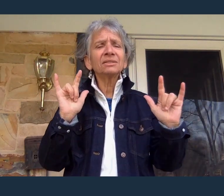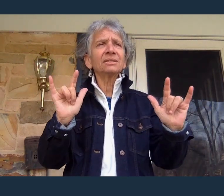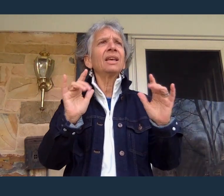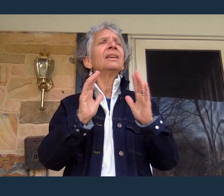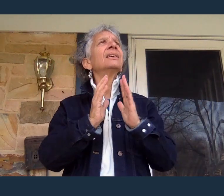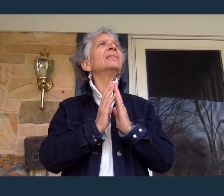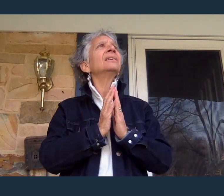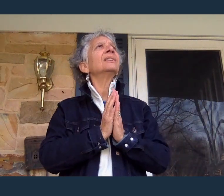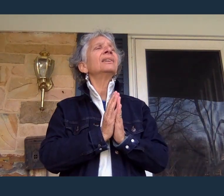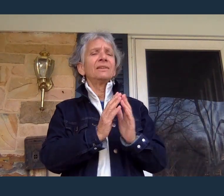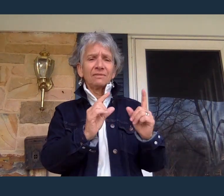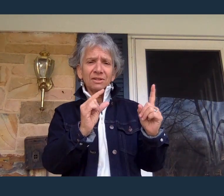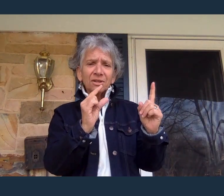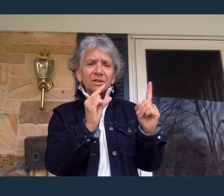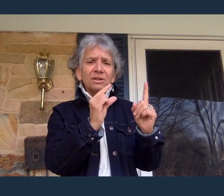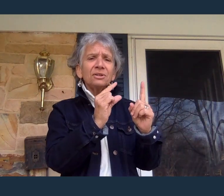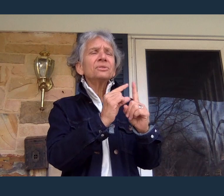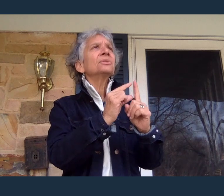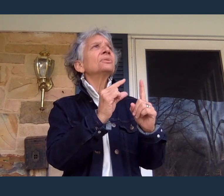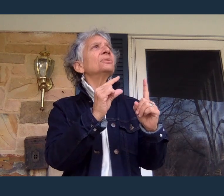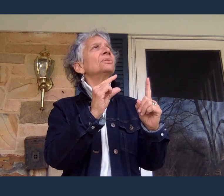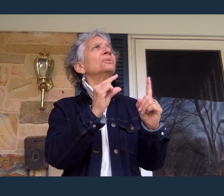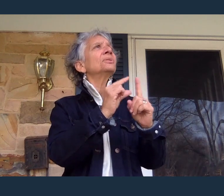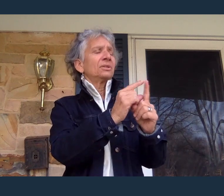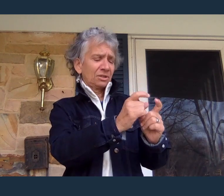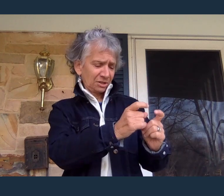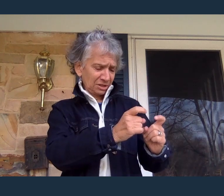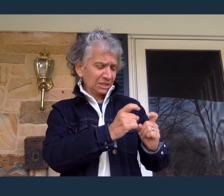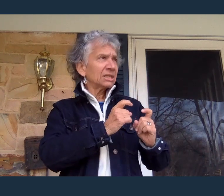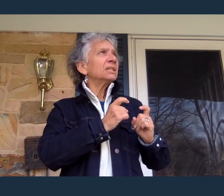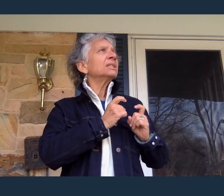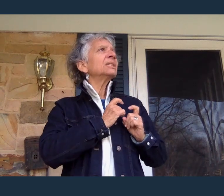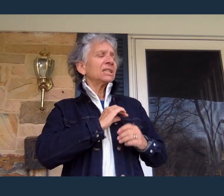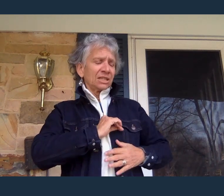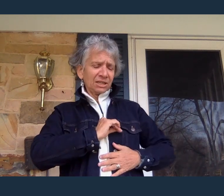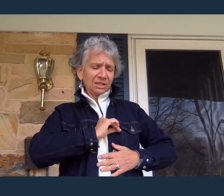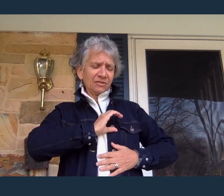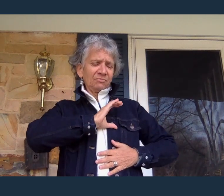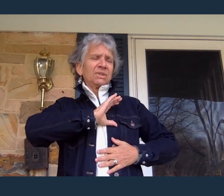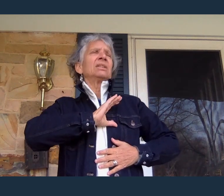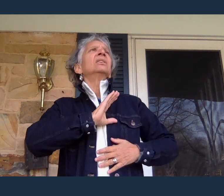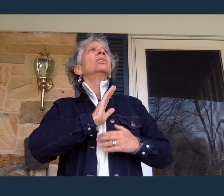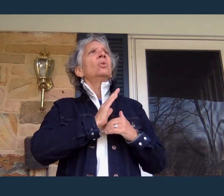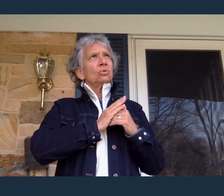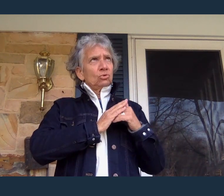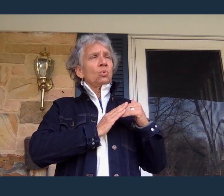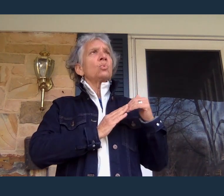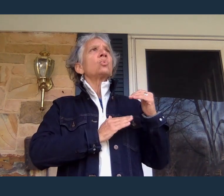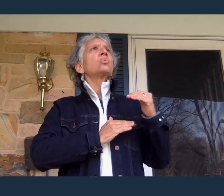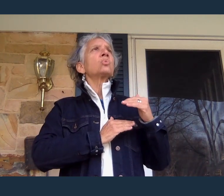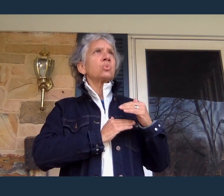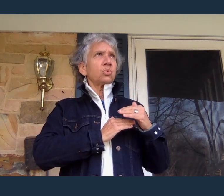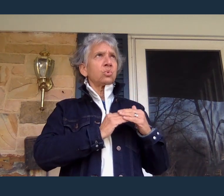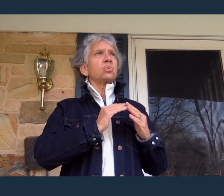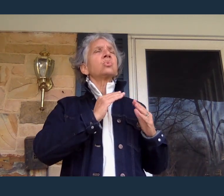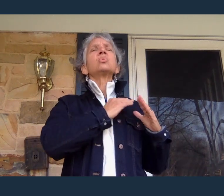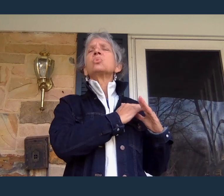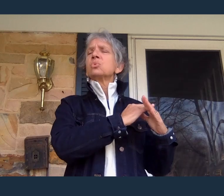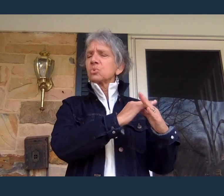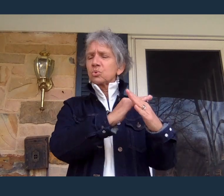You're my soul's shelter and You're my high tower